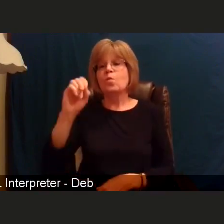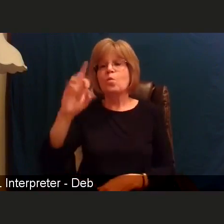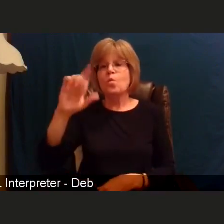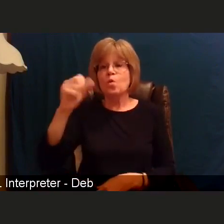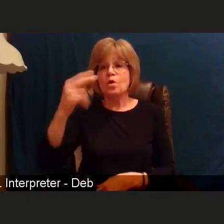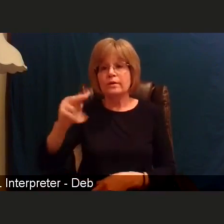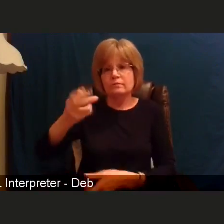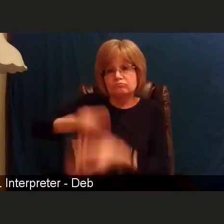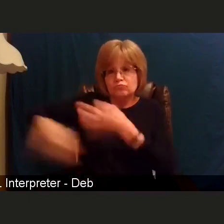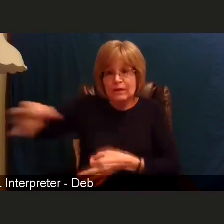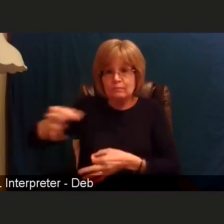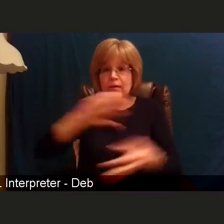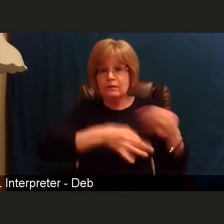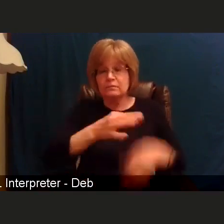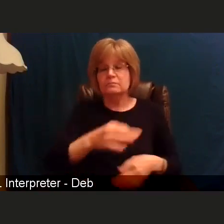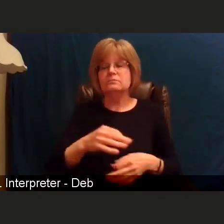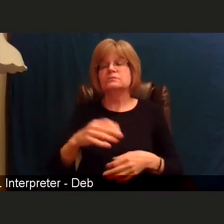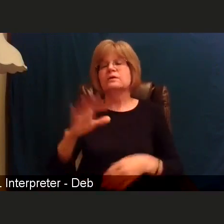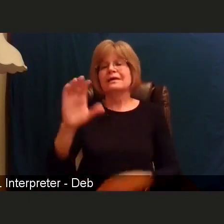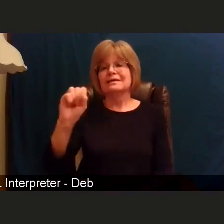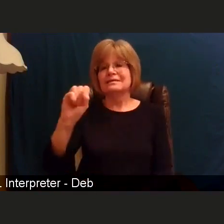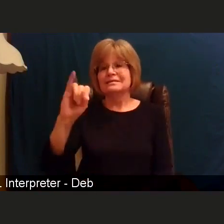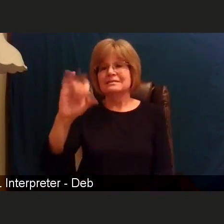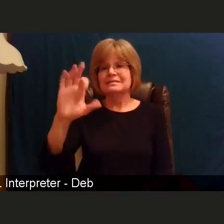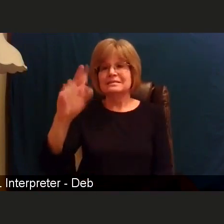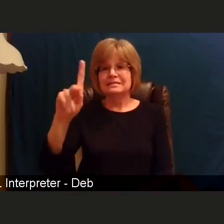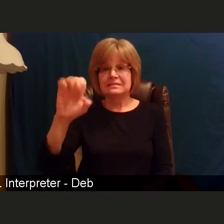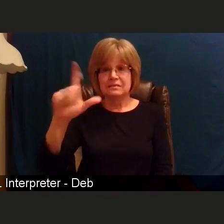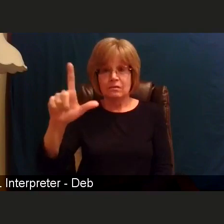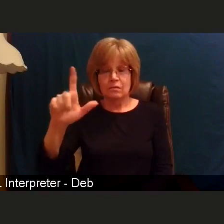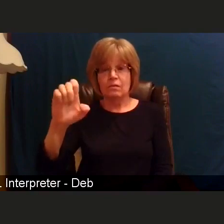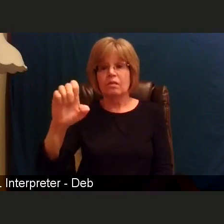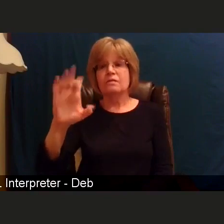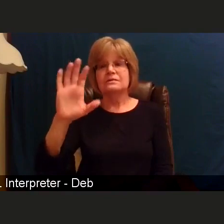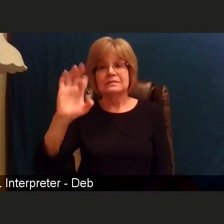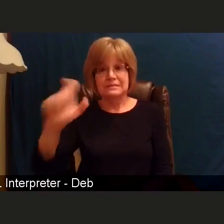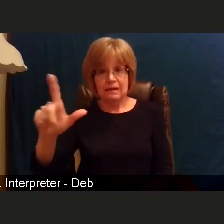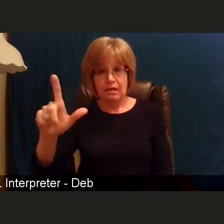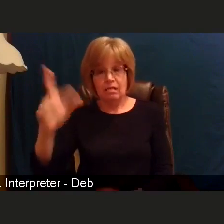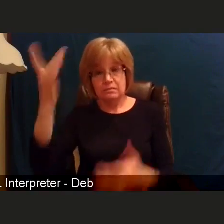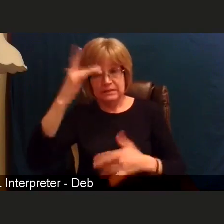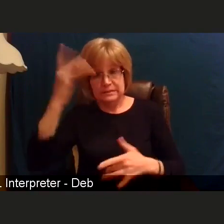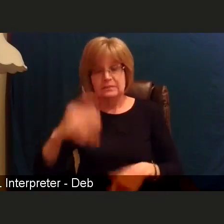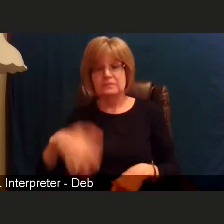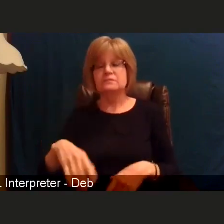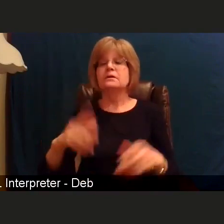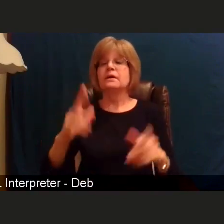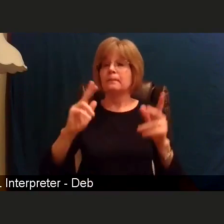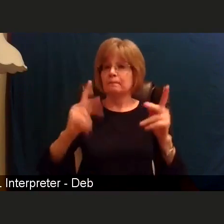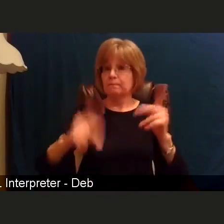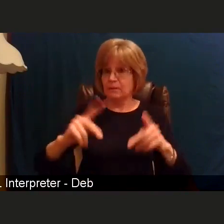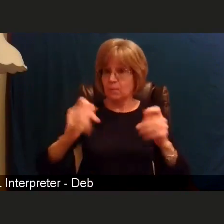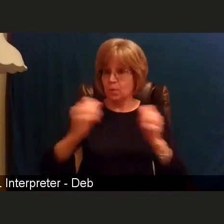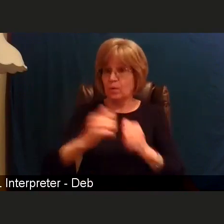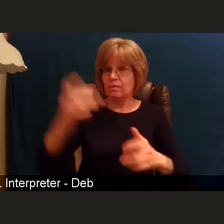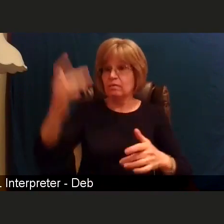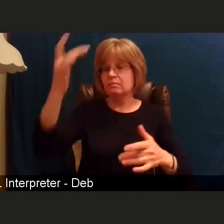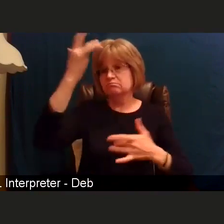sickle cell disease, also those with intellectual and development disabilities, severe and persistent